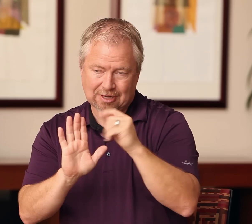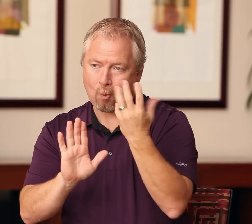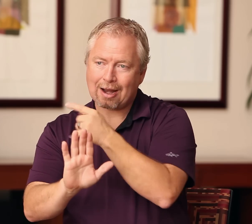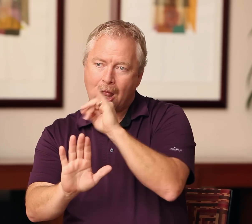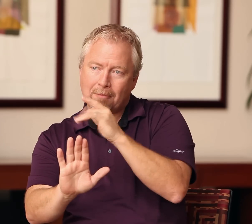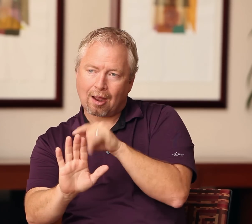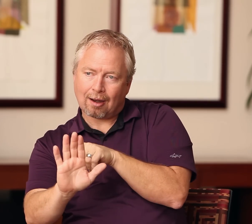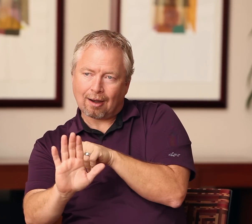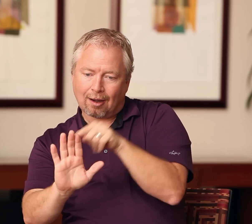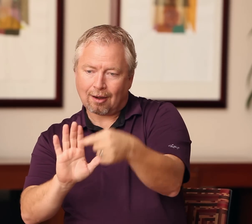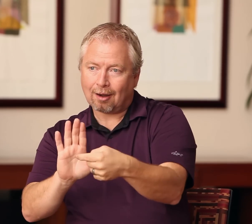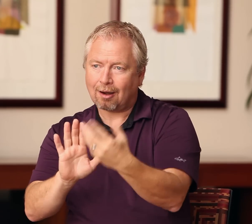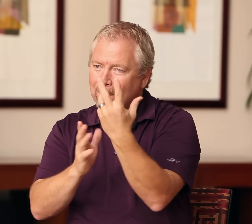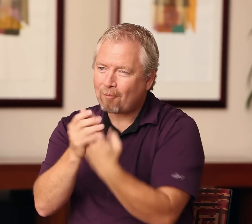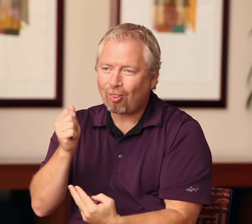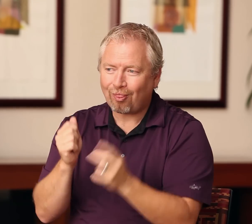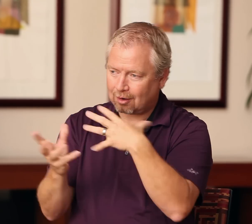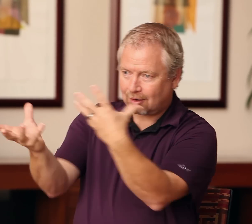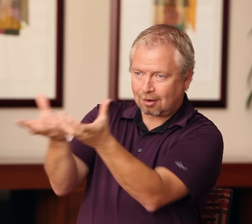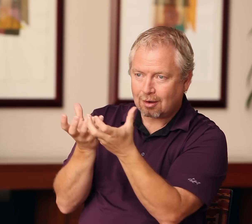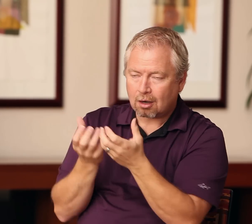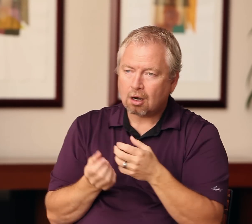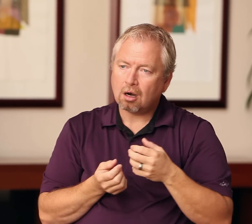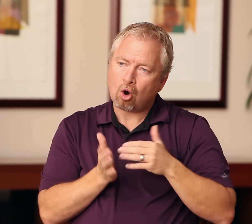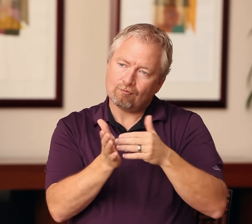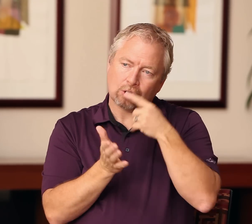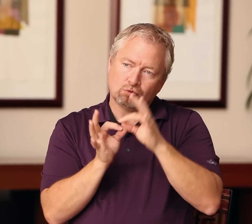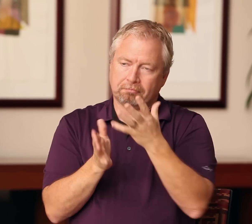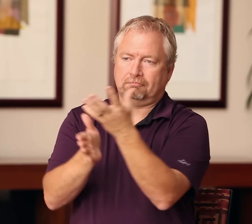That meets the goal of an equivalent message. Often a hearing interpreter will miss that.